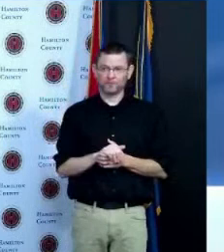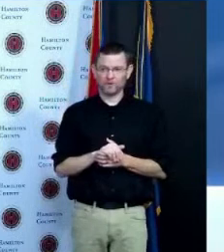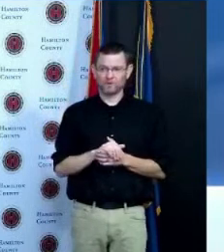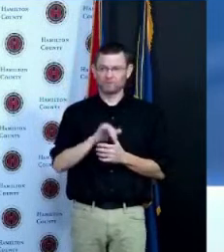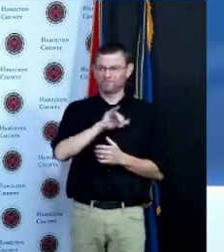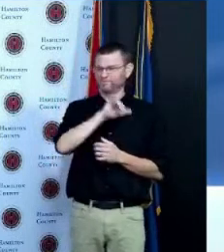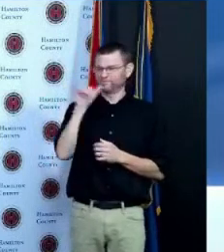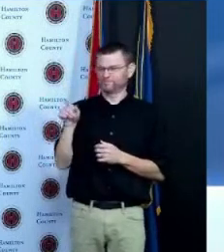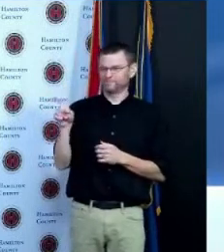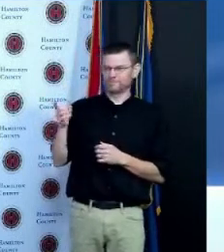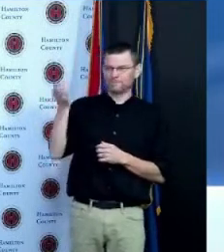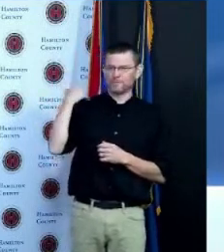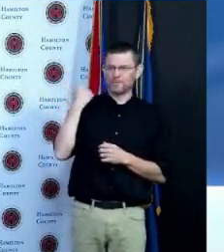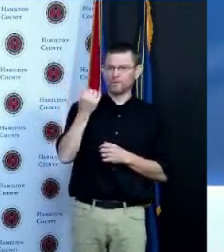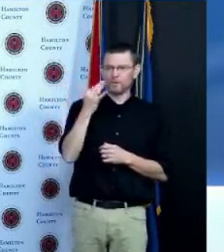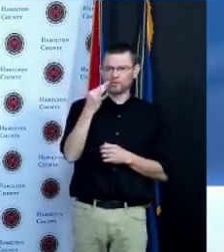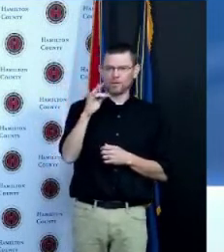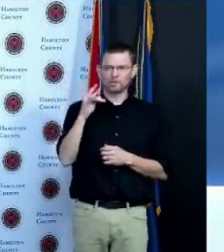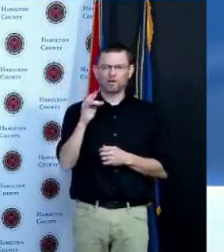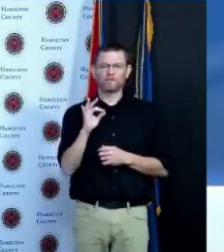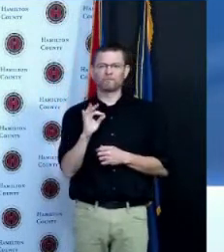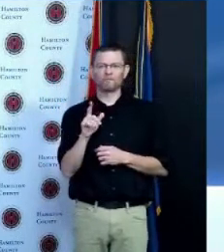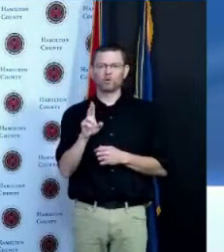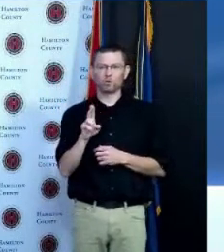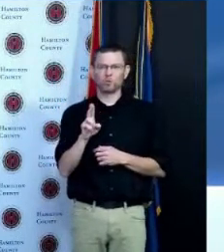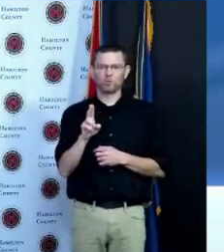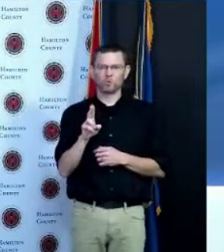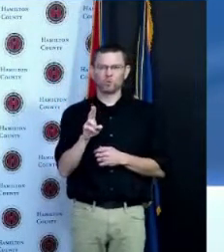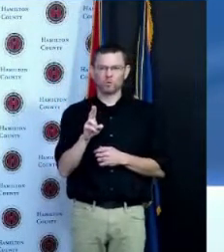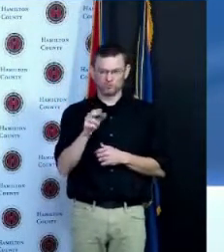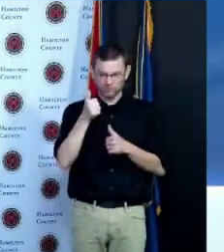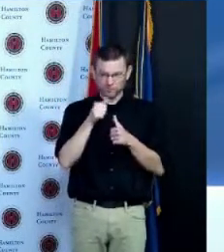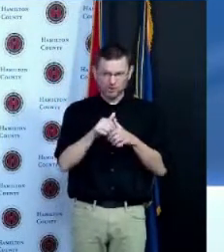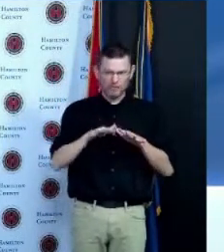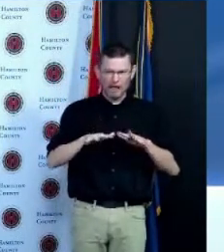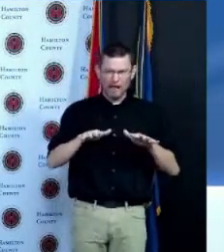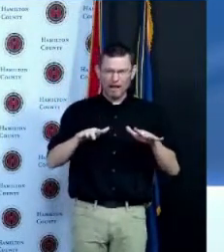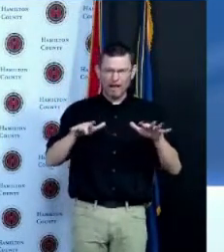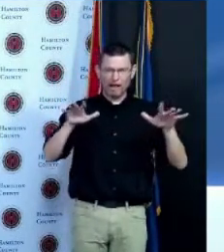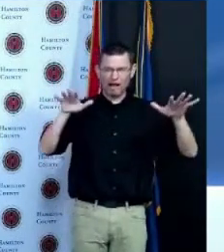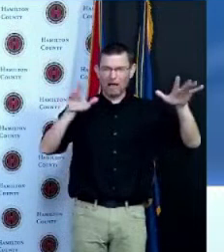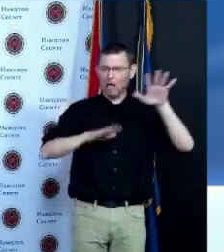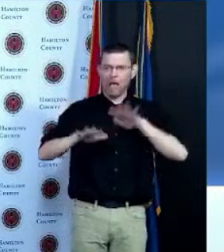I reflect many times what people are thinking callers call in much like yourself or others